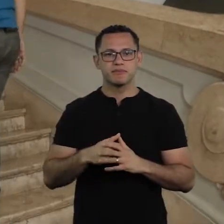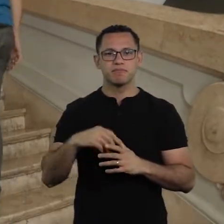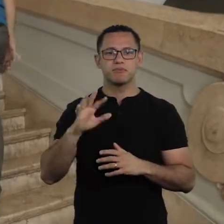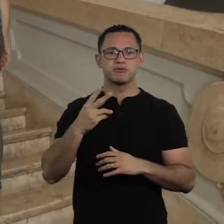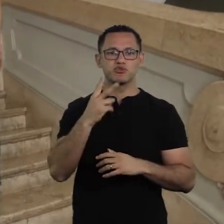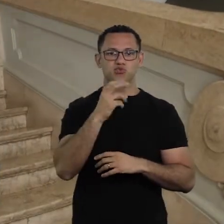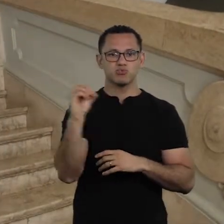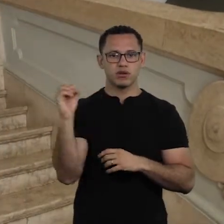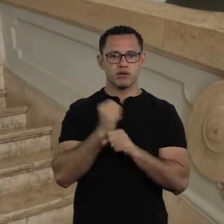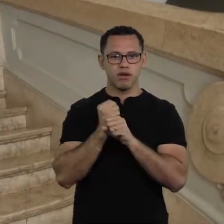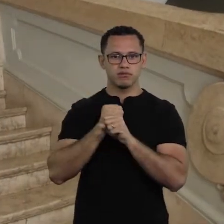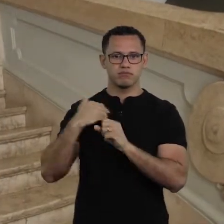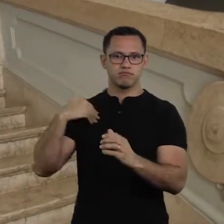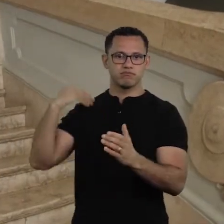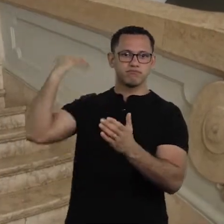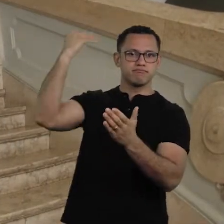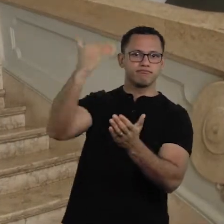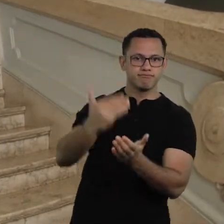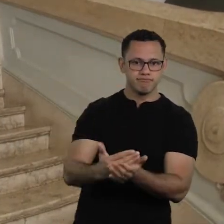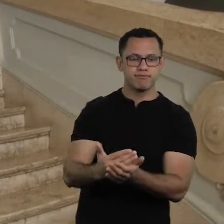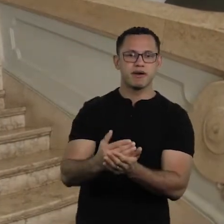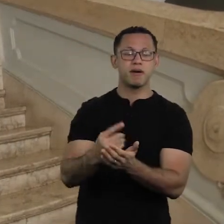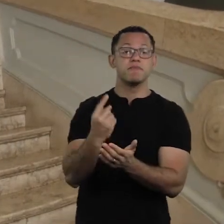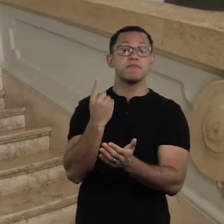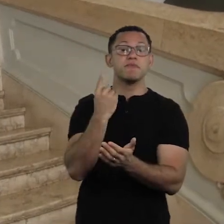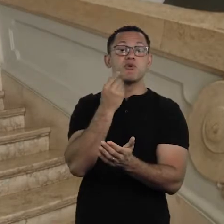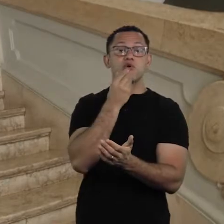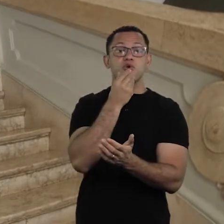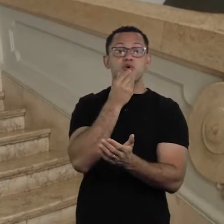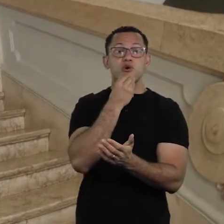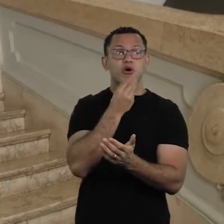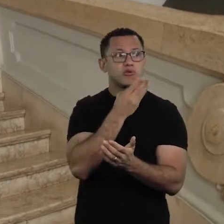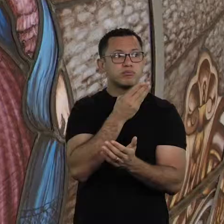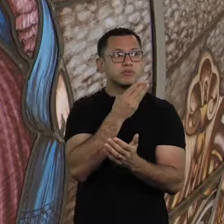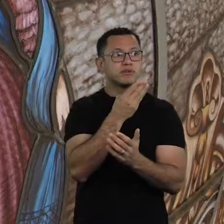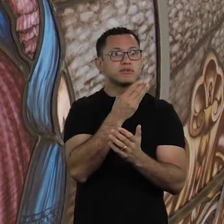200 years after the university was founded, they put a woman's name,